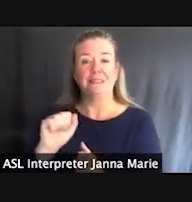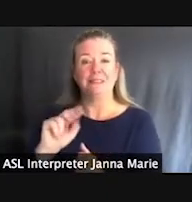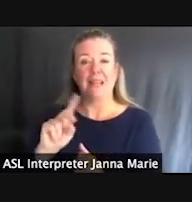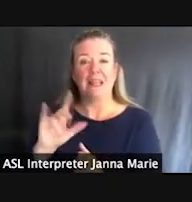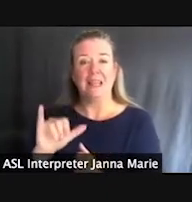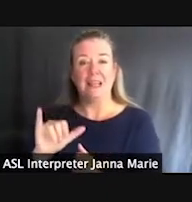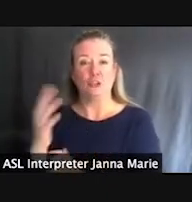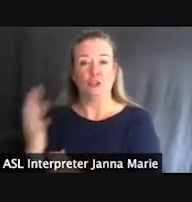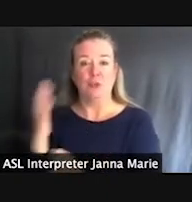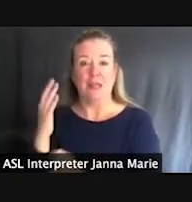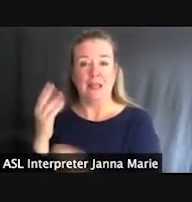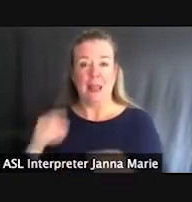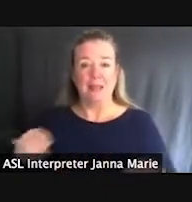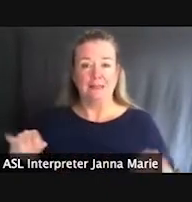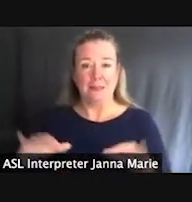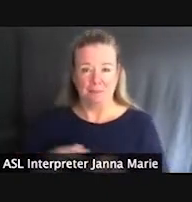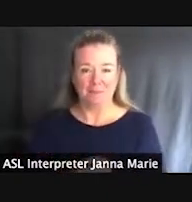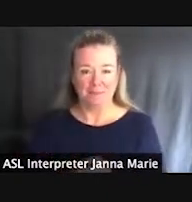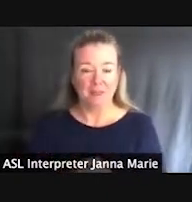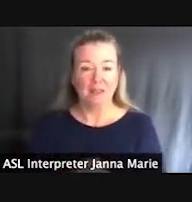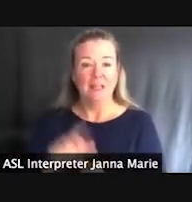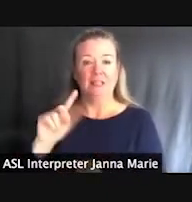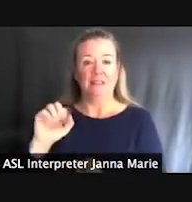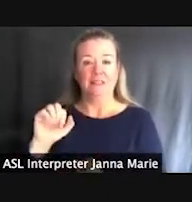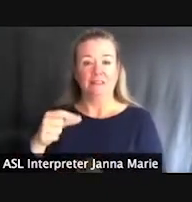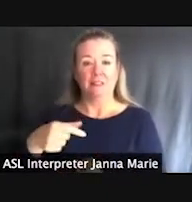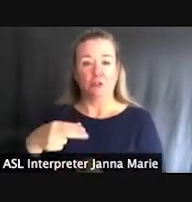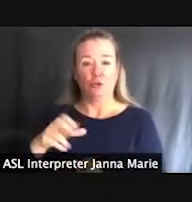Tahquamenon Falls State Park, we've all heard about this park.